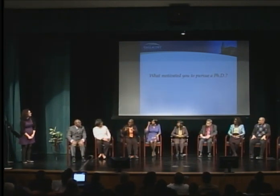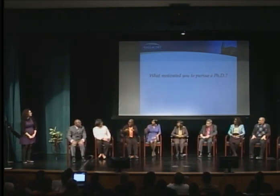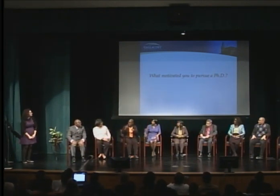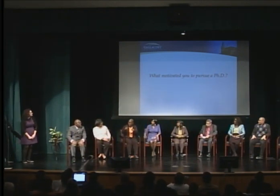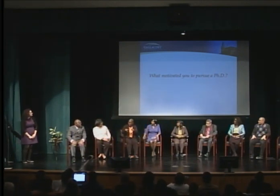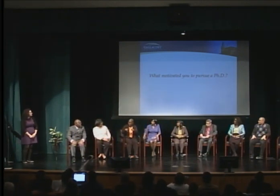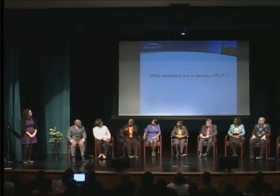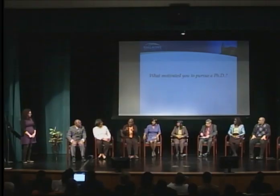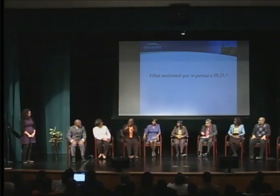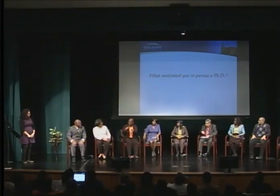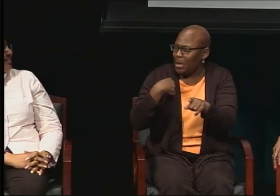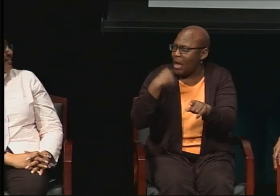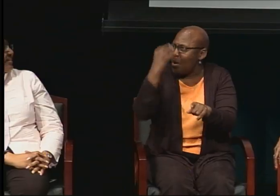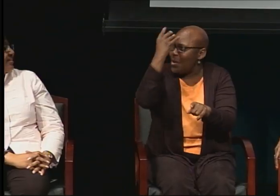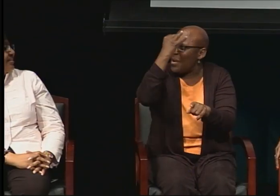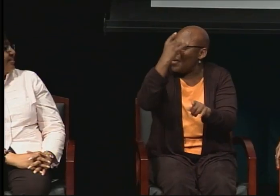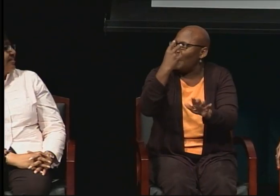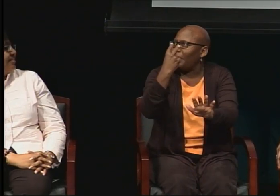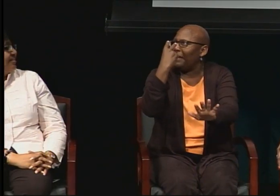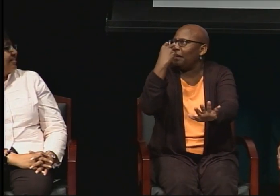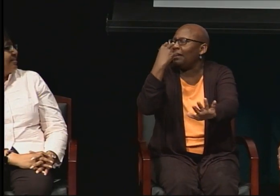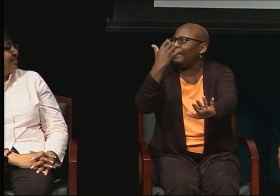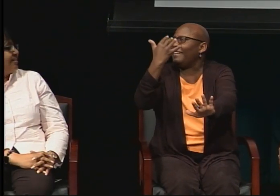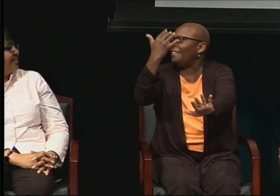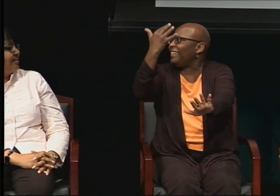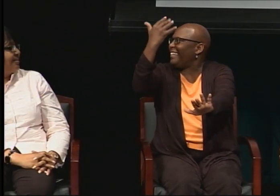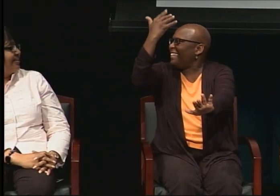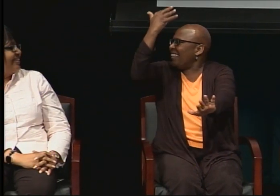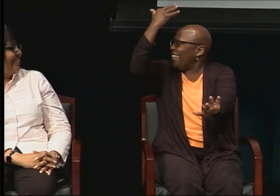I thought back to the many years ago when I first considered